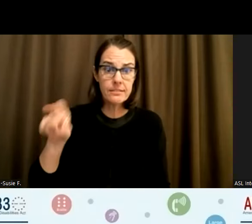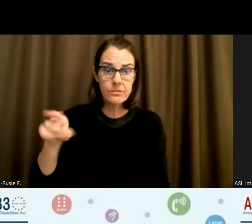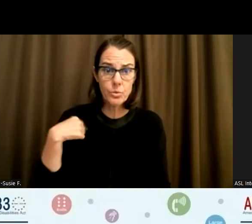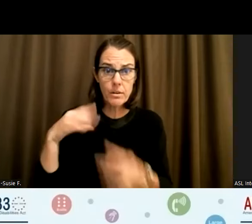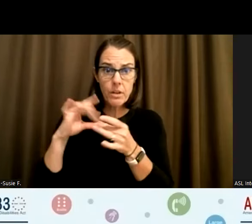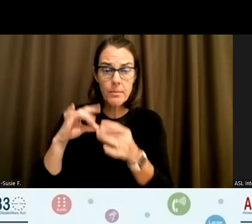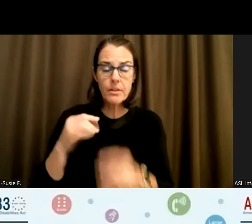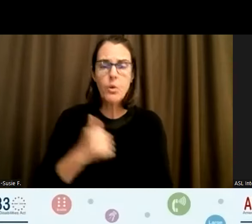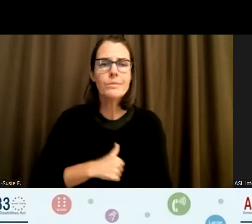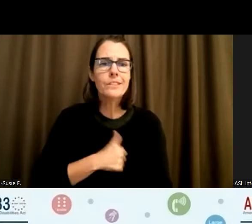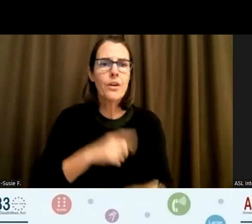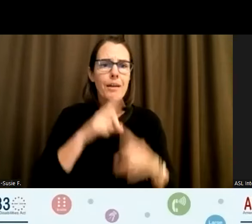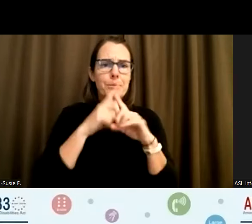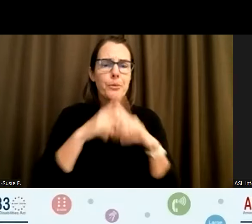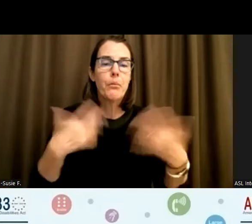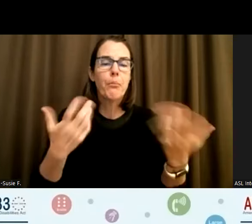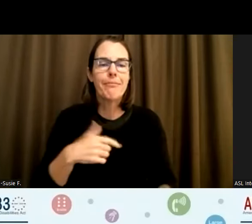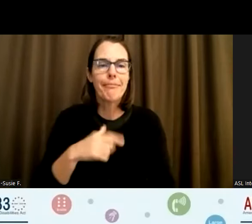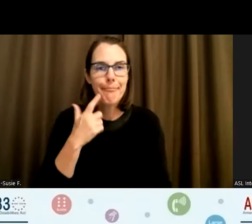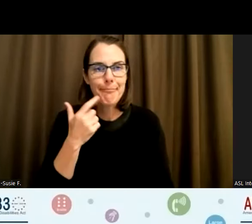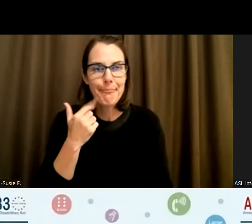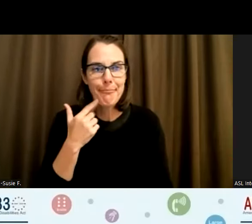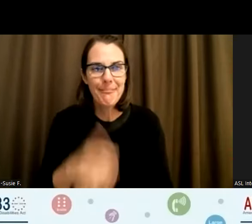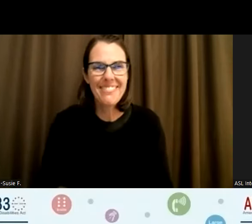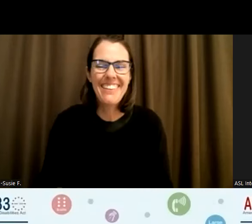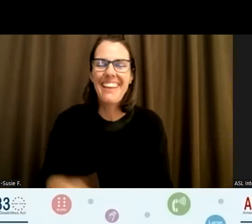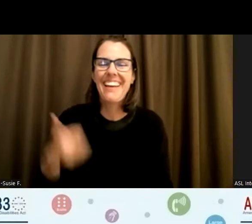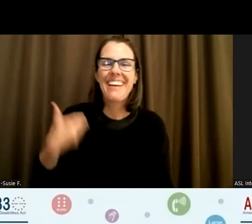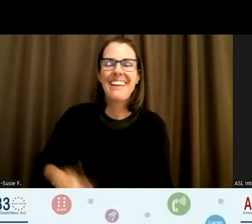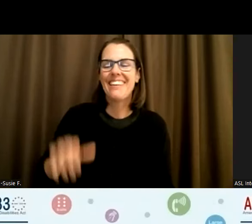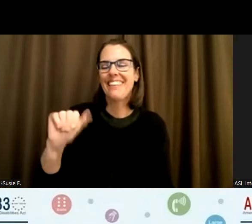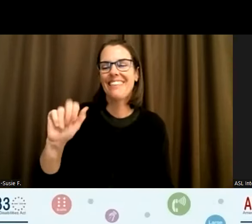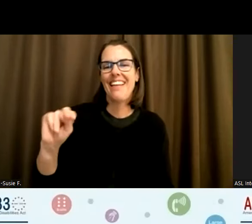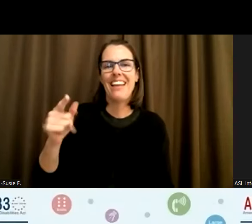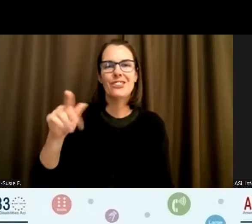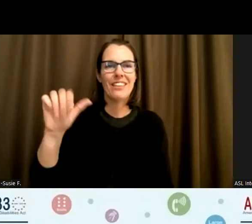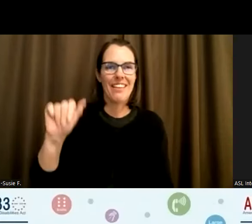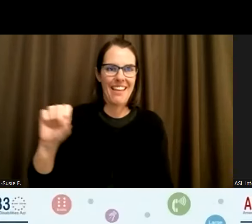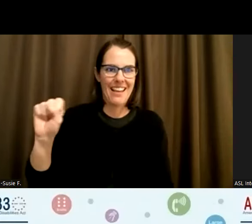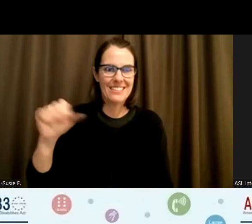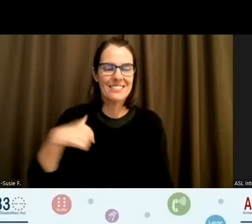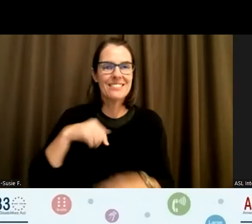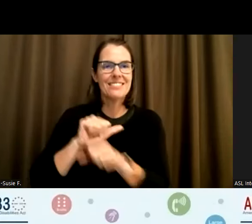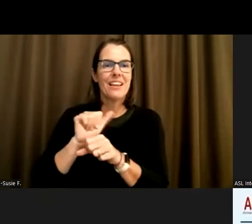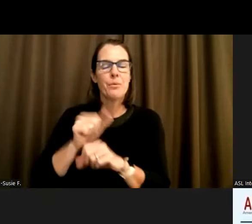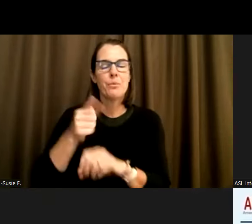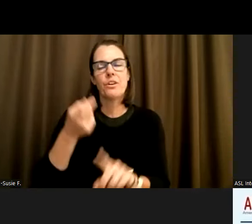Oh, sorry, I was muted. That's OK Hi, my name is Angela. I work for ODHSOHA.